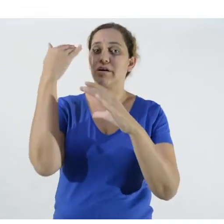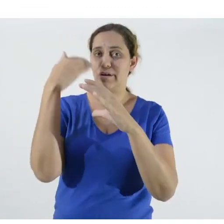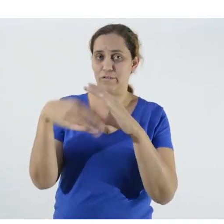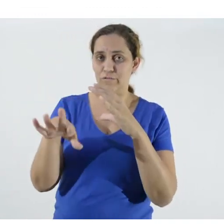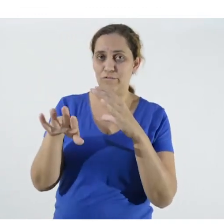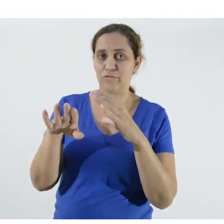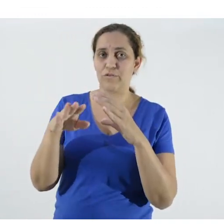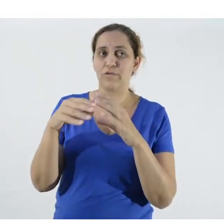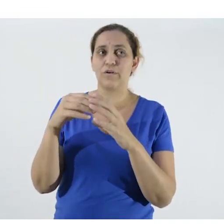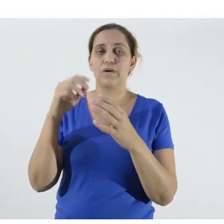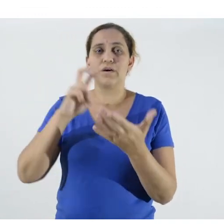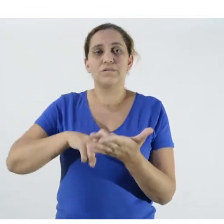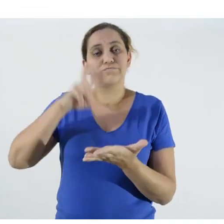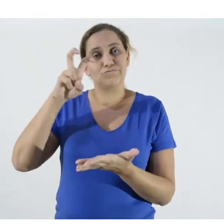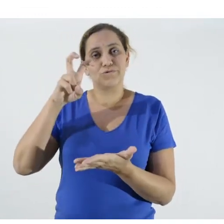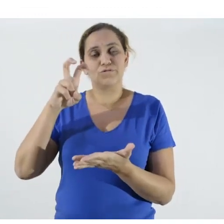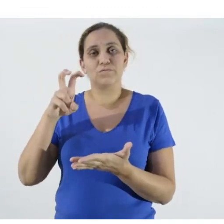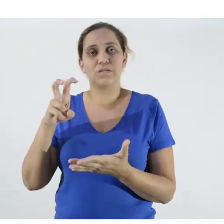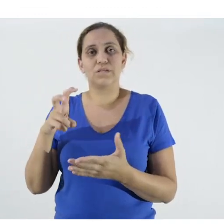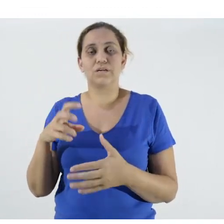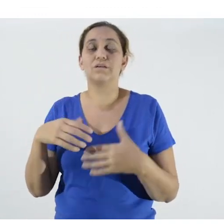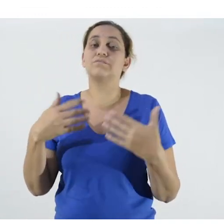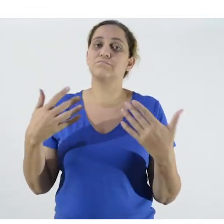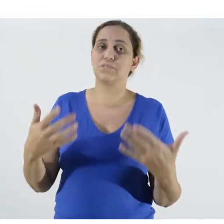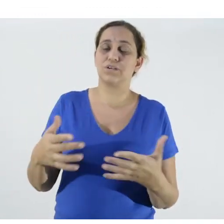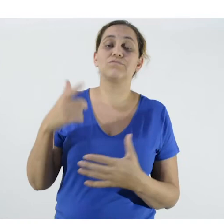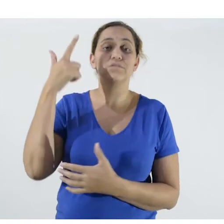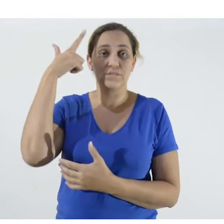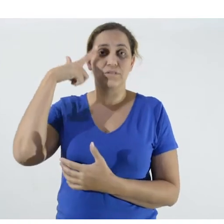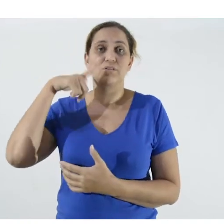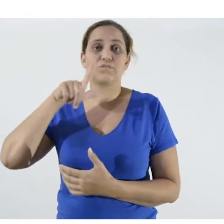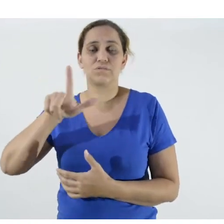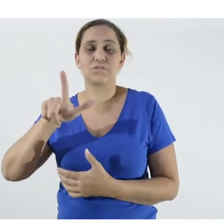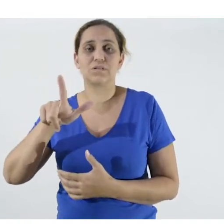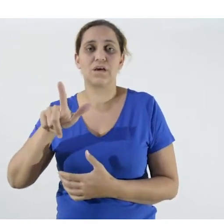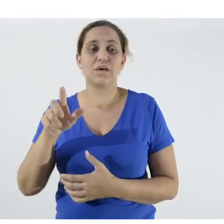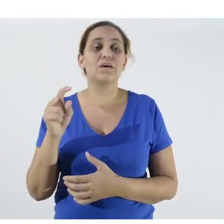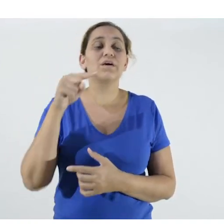morning, around six o'clock. That way, you can guarantee a